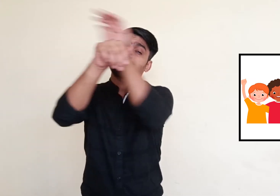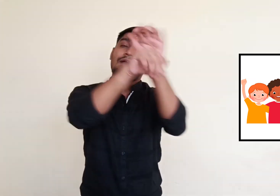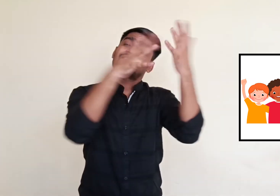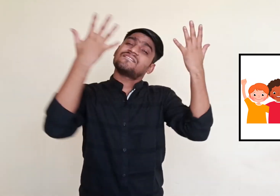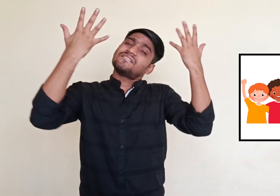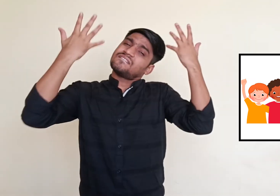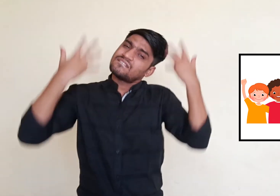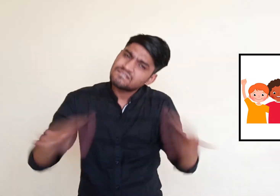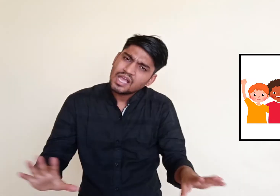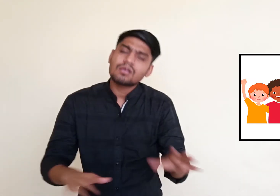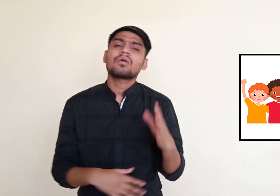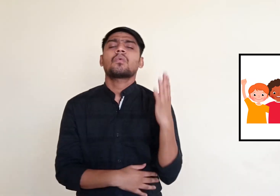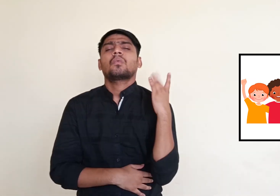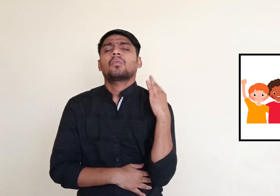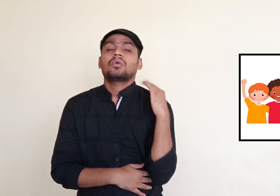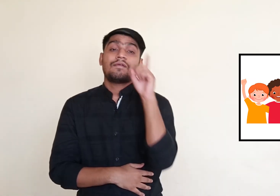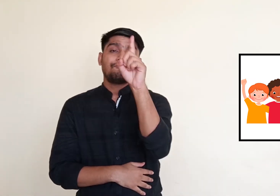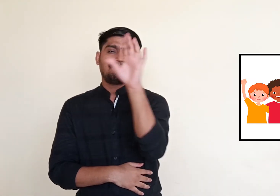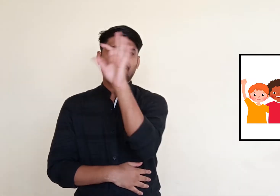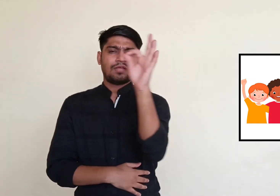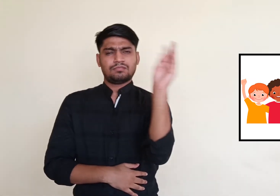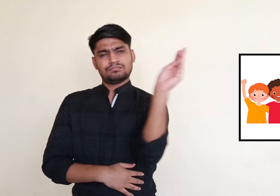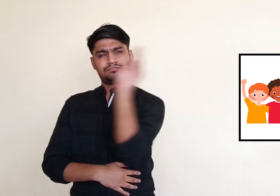Then he waited for their letters.